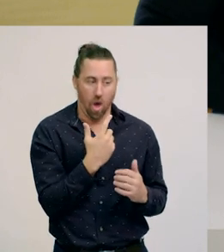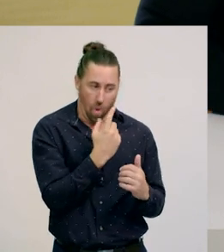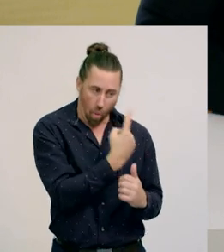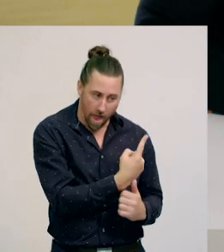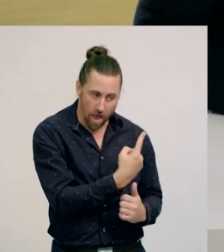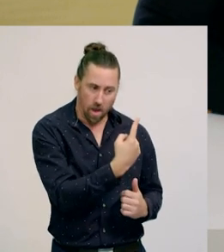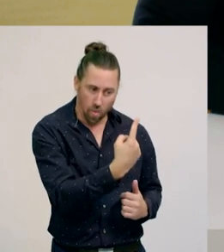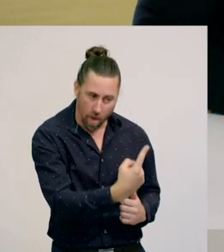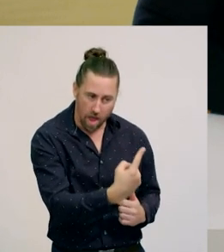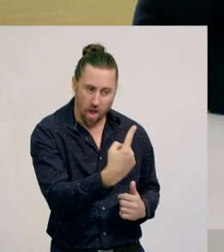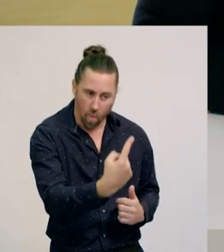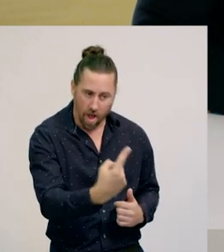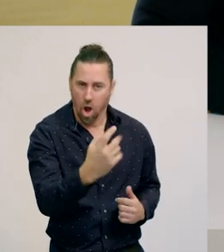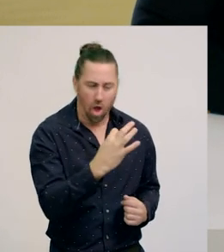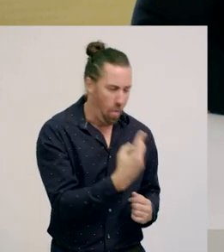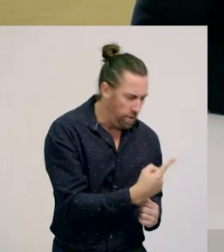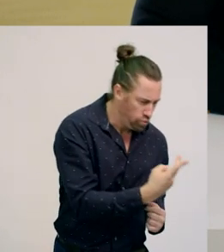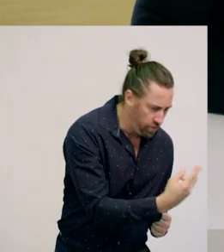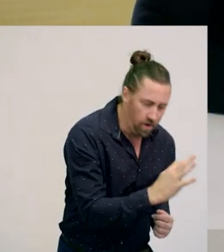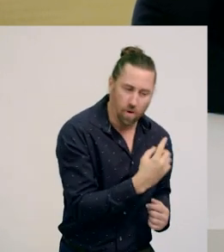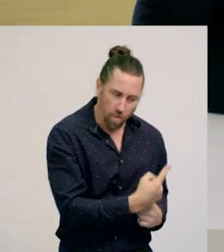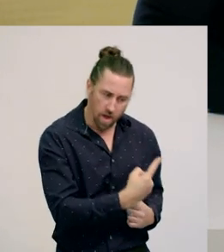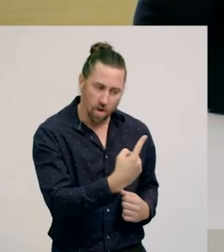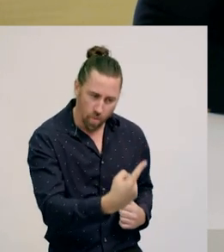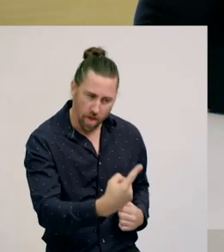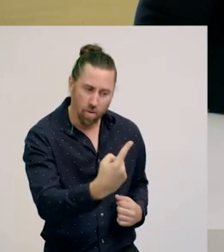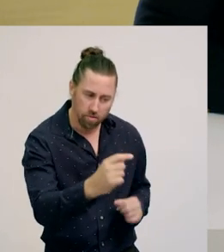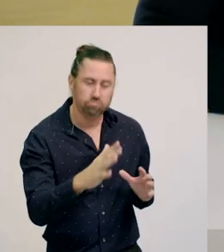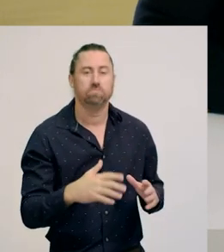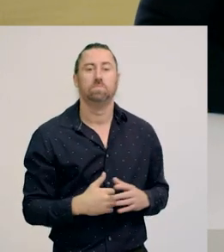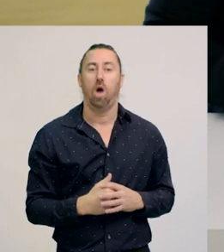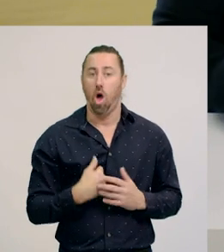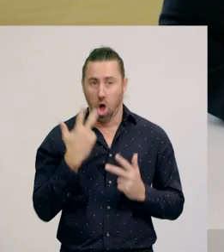I'm going to arrange the teddy bears in a different way to count them this time.